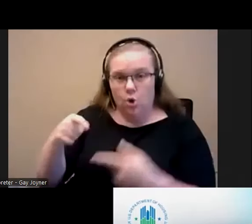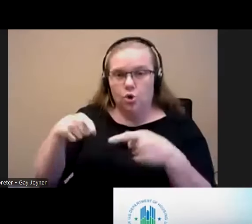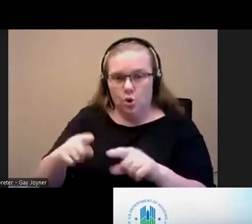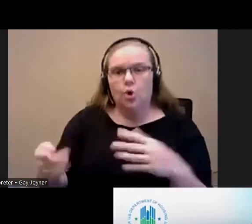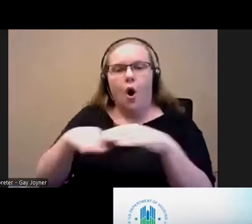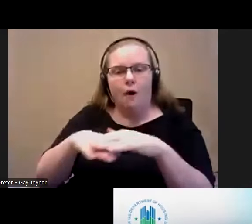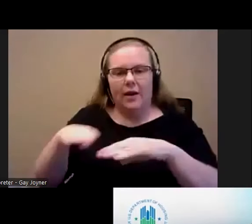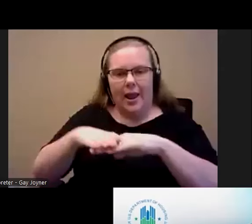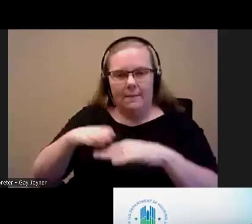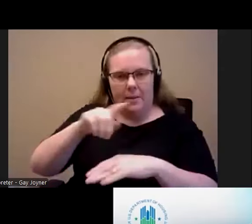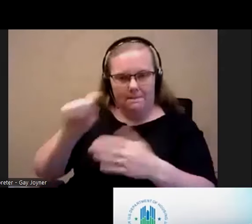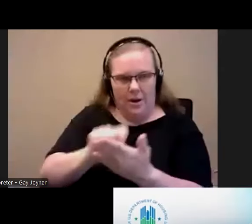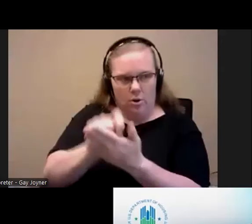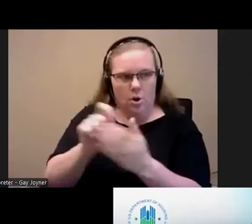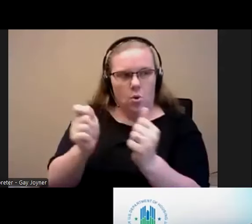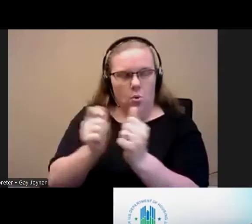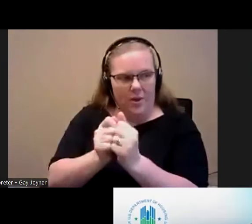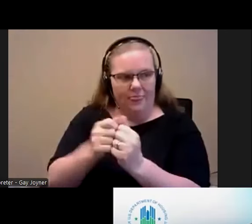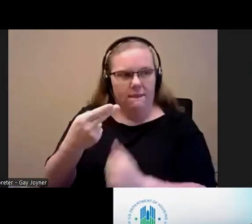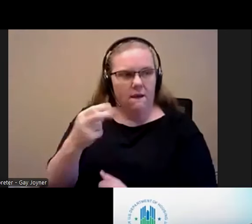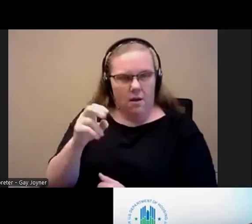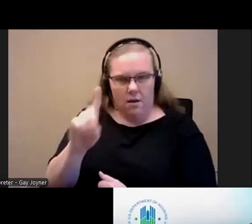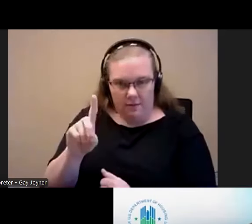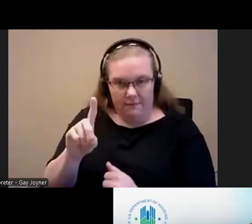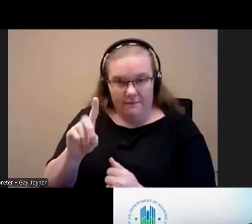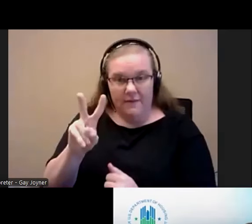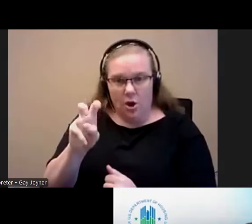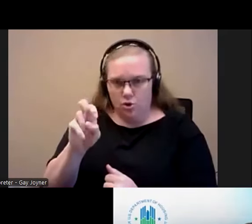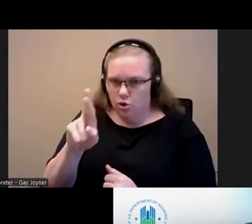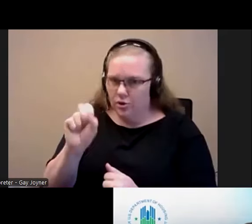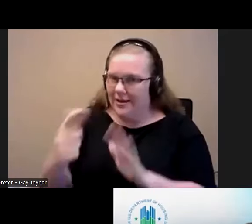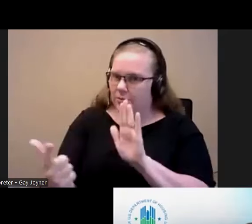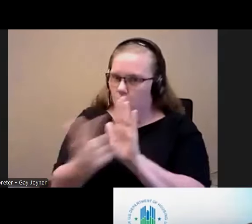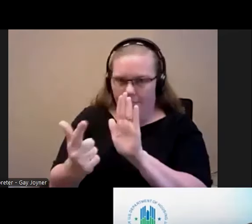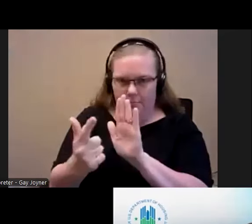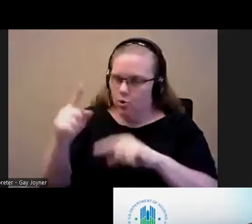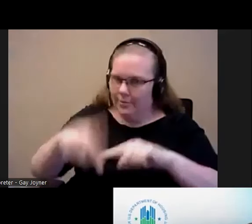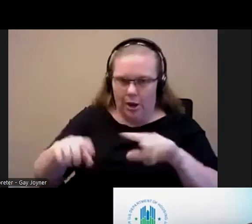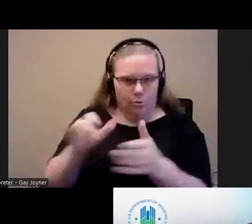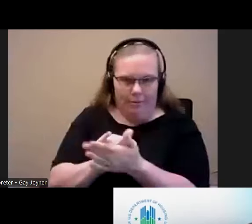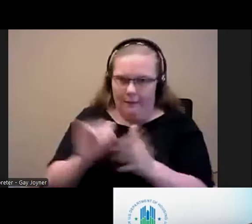with HUD housing vouchers, that is prohibited so you cannot actually do that. With Medicaid rental